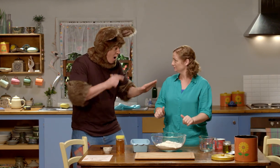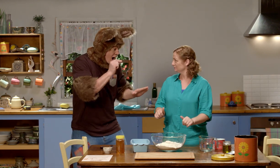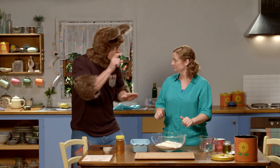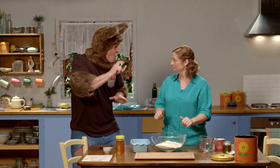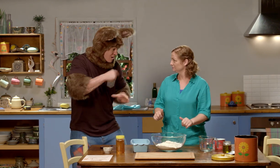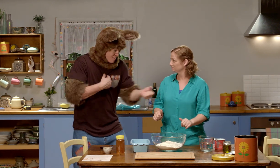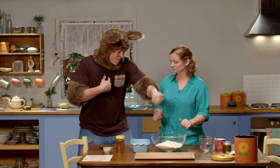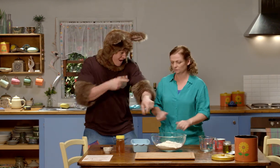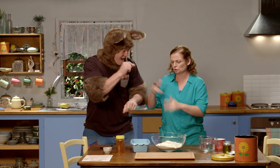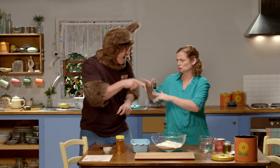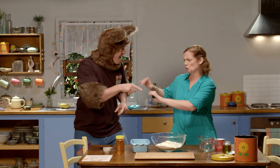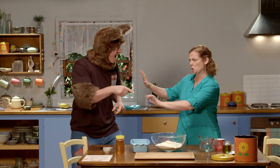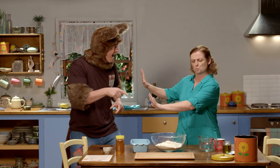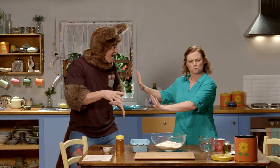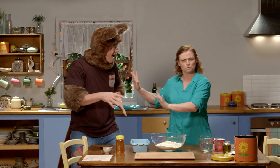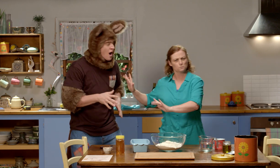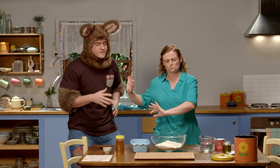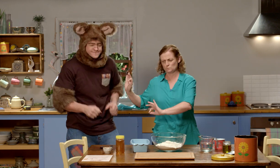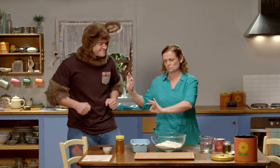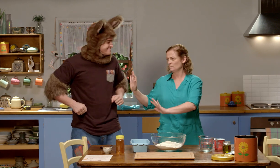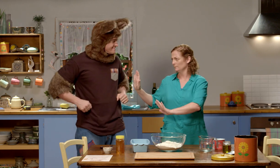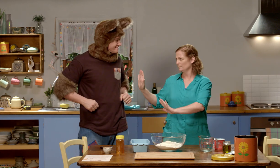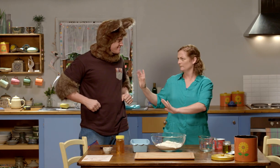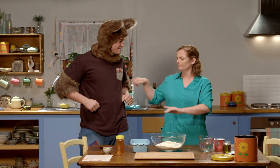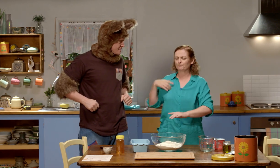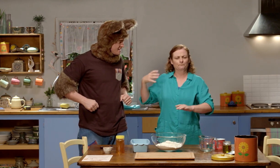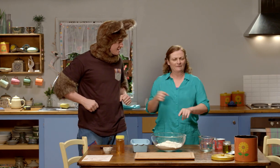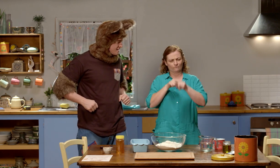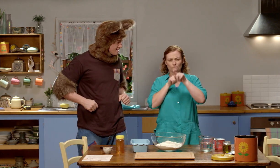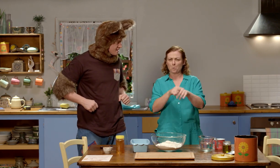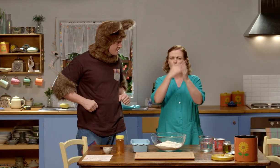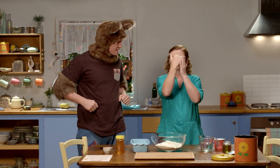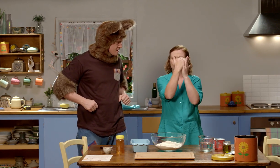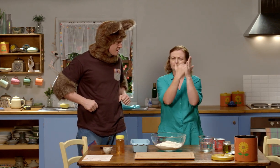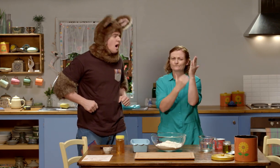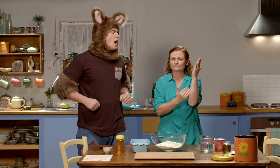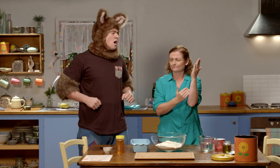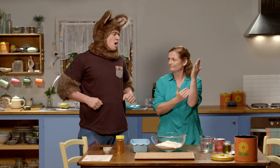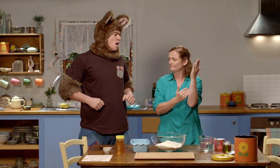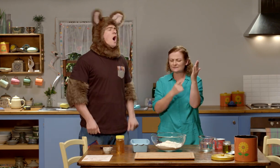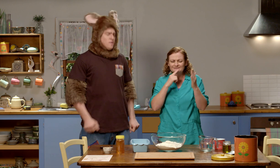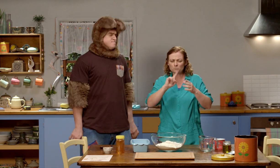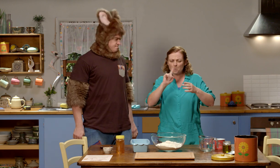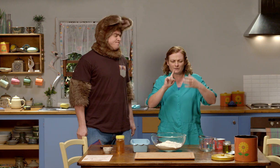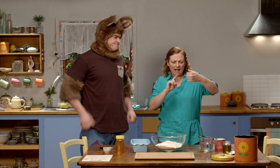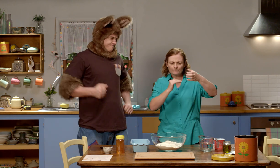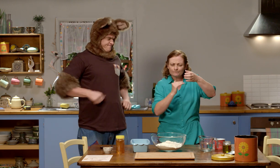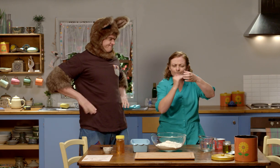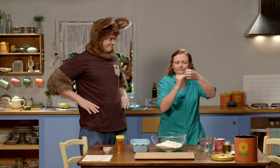Sally, can I pour the water in now? Not yet Possum, we need to follow the recipe exactly.